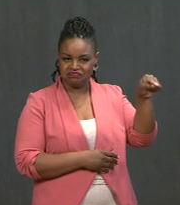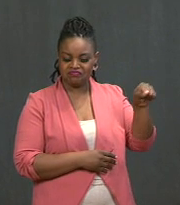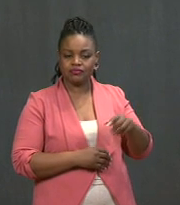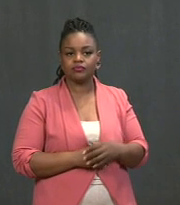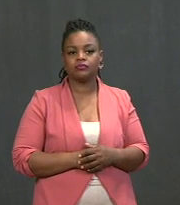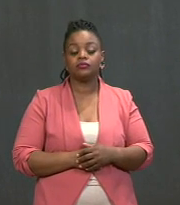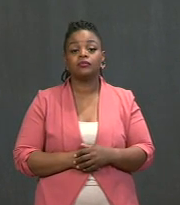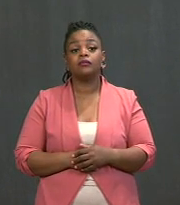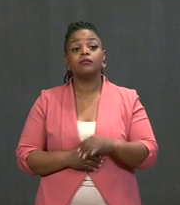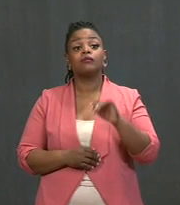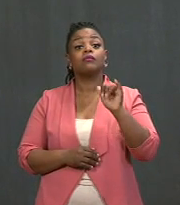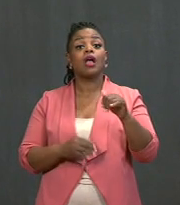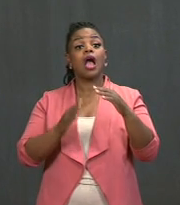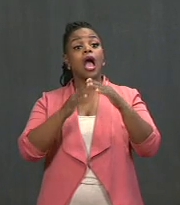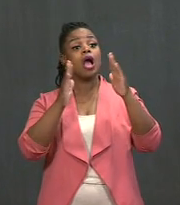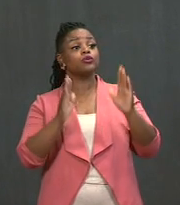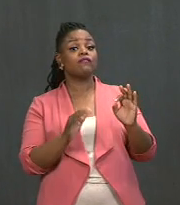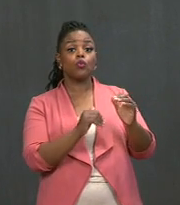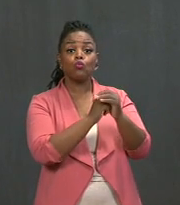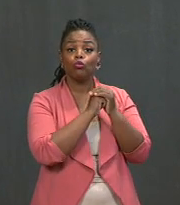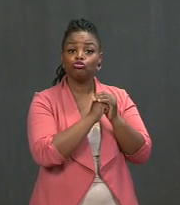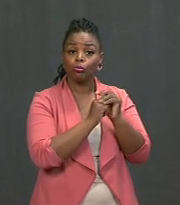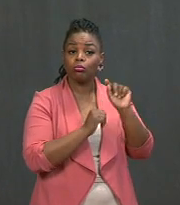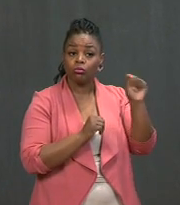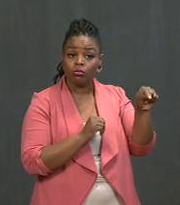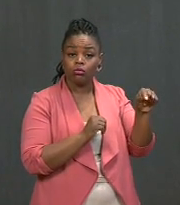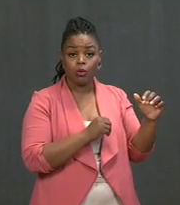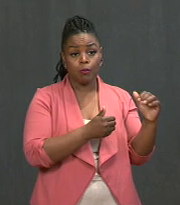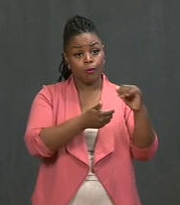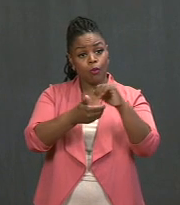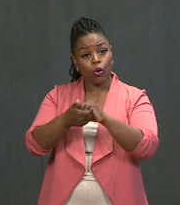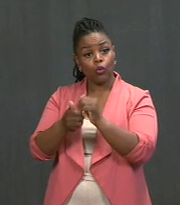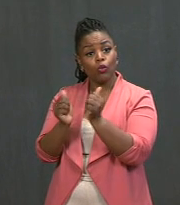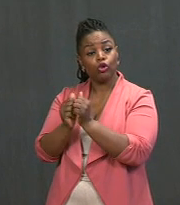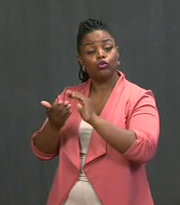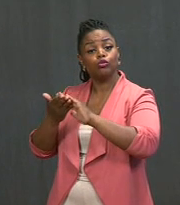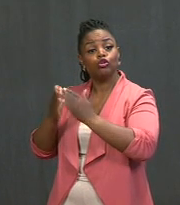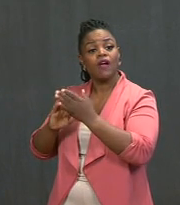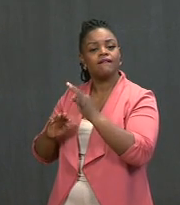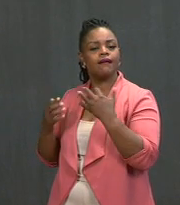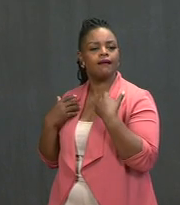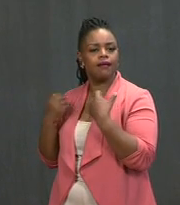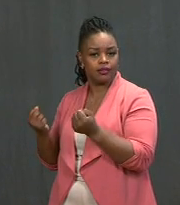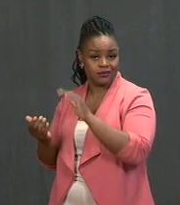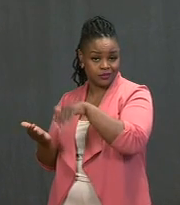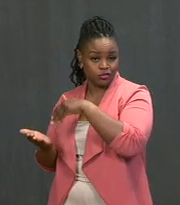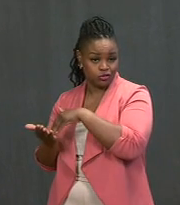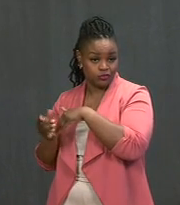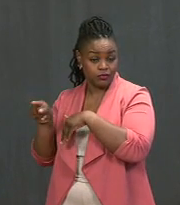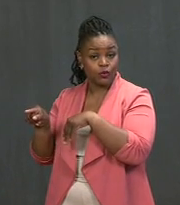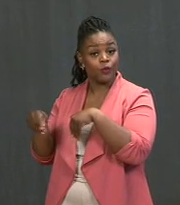are partnering with the community health centers to offer vaccination and vaccination sites.